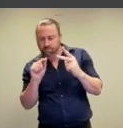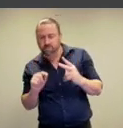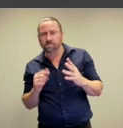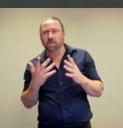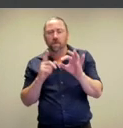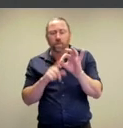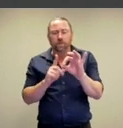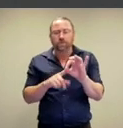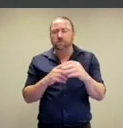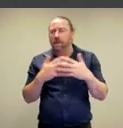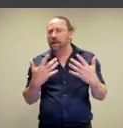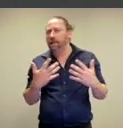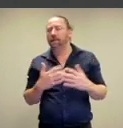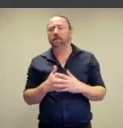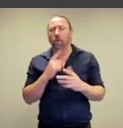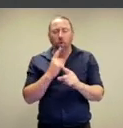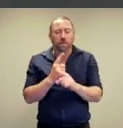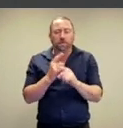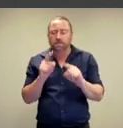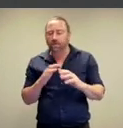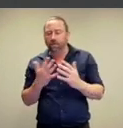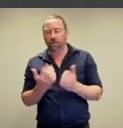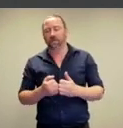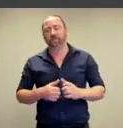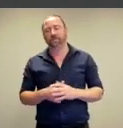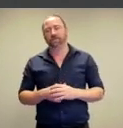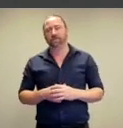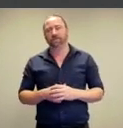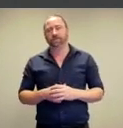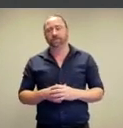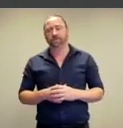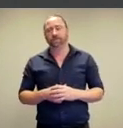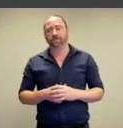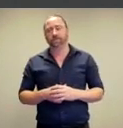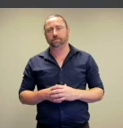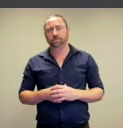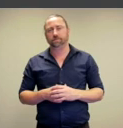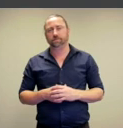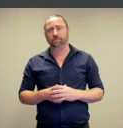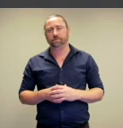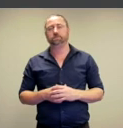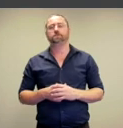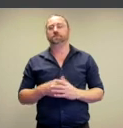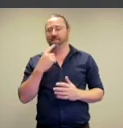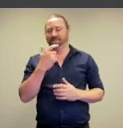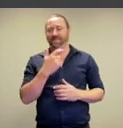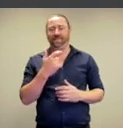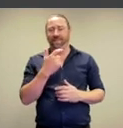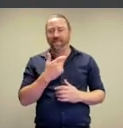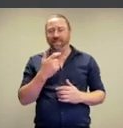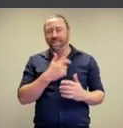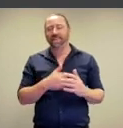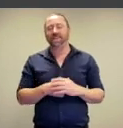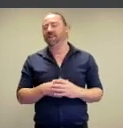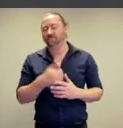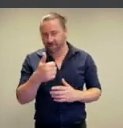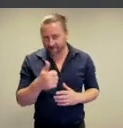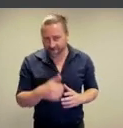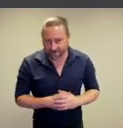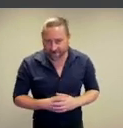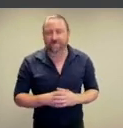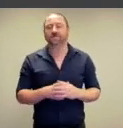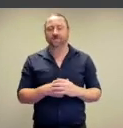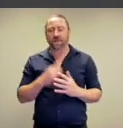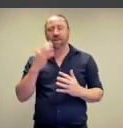go over any further questions